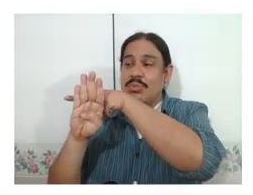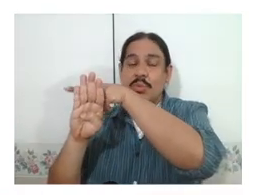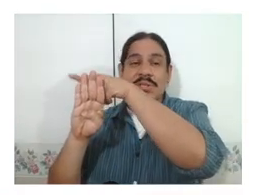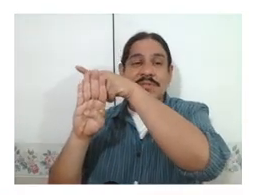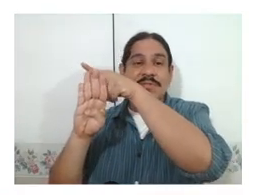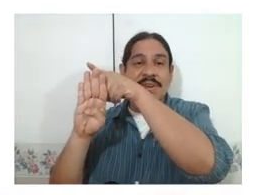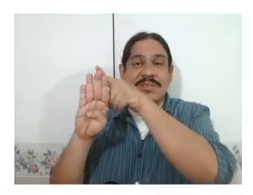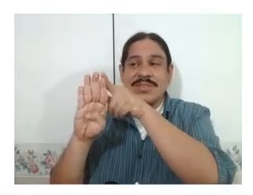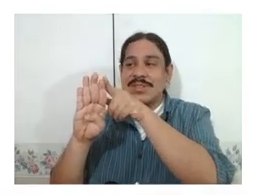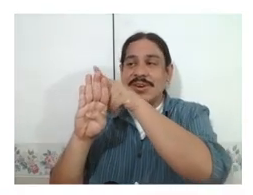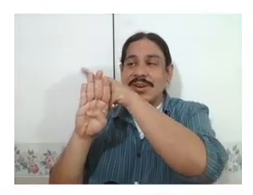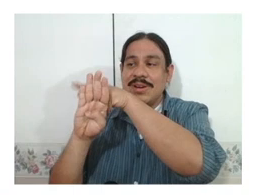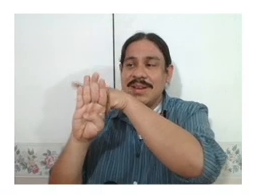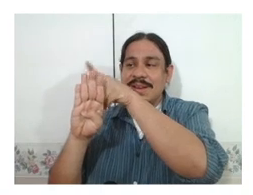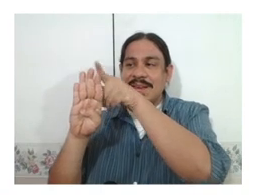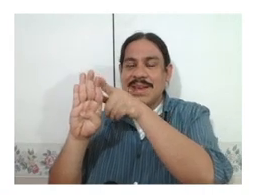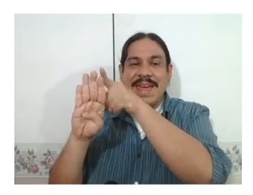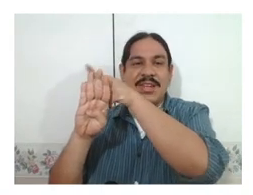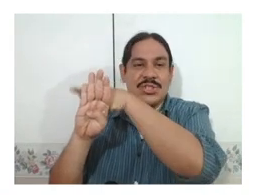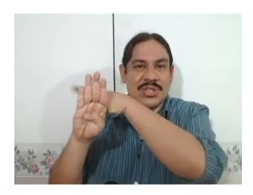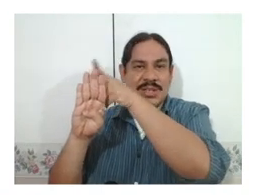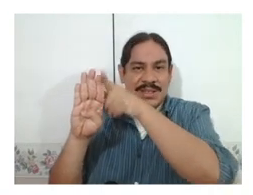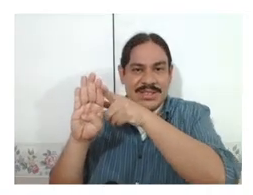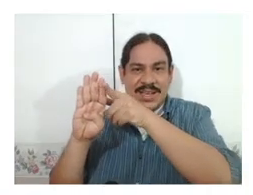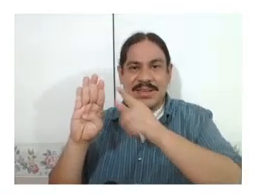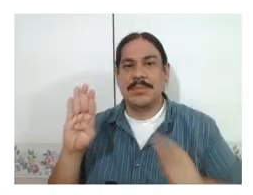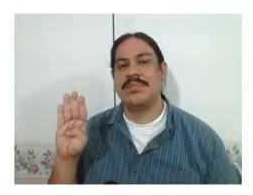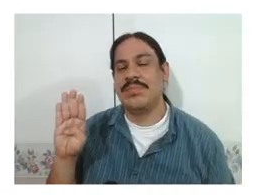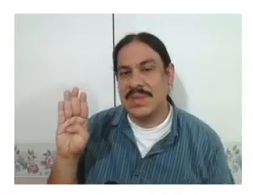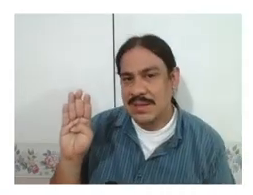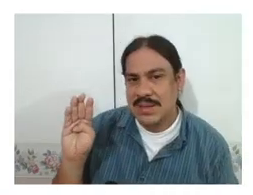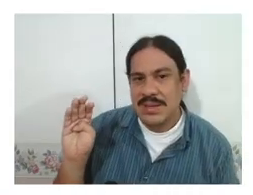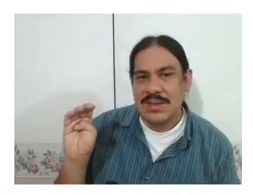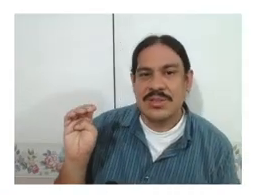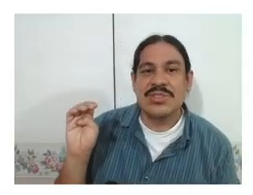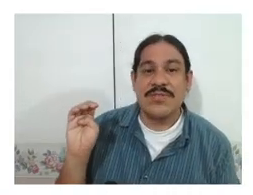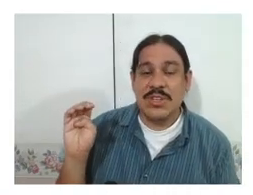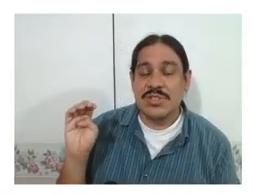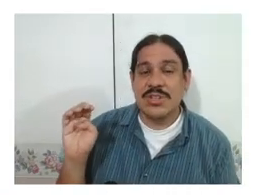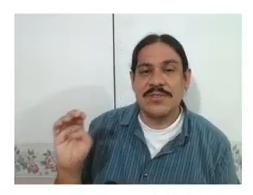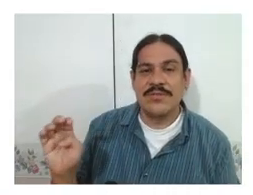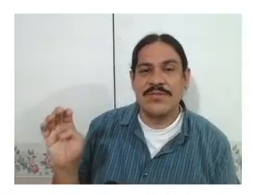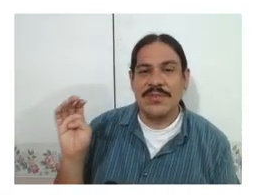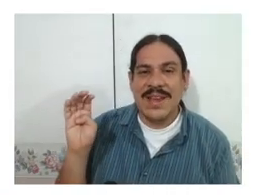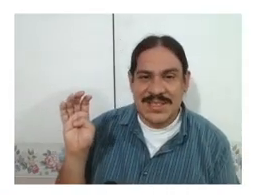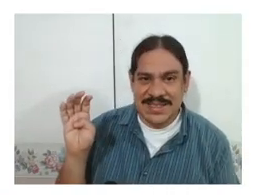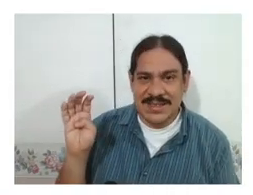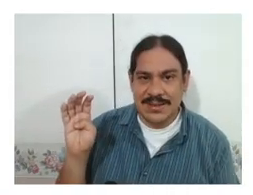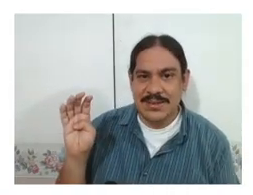which are the fingers that are engaged in the sign. there's a feature of